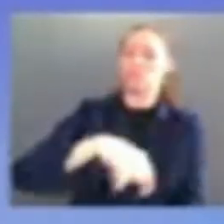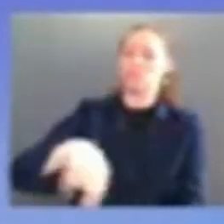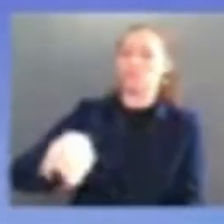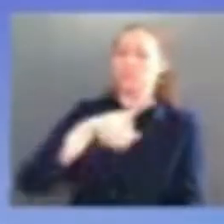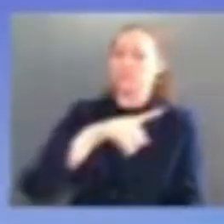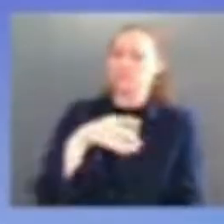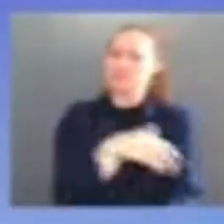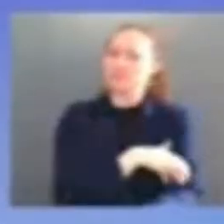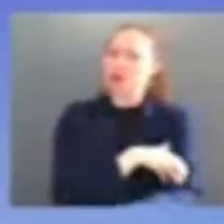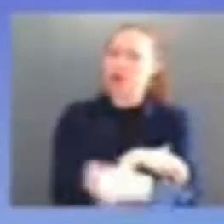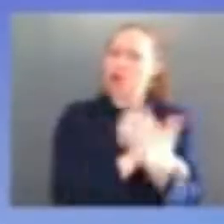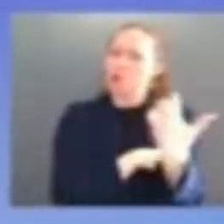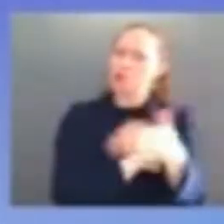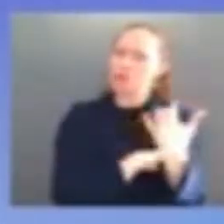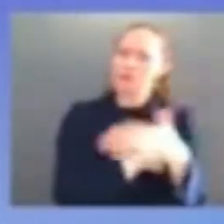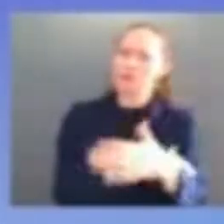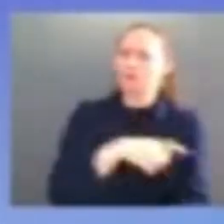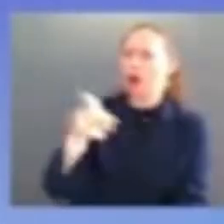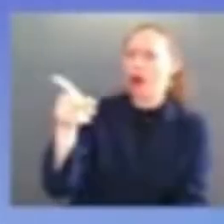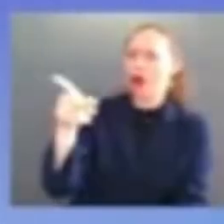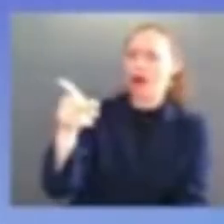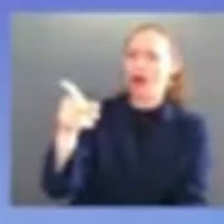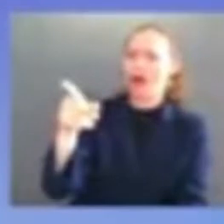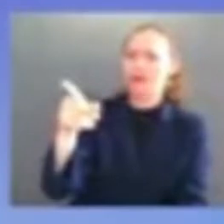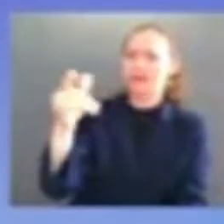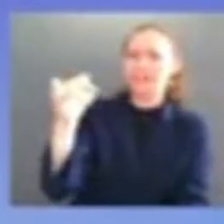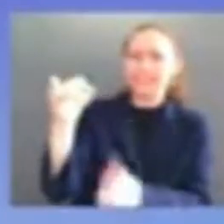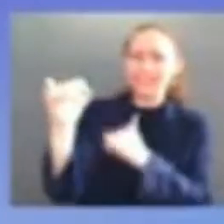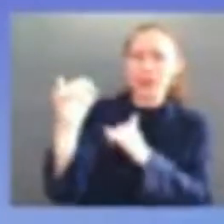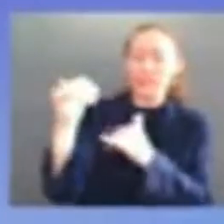what's the most powerful thing i'll bet every one of you can go back and think of a time in